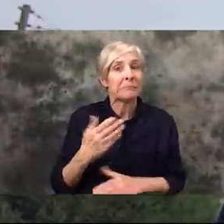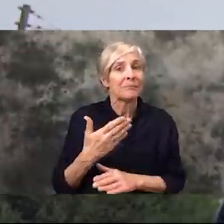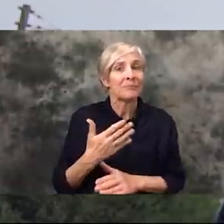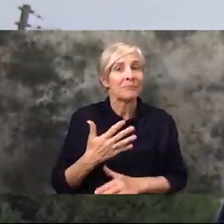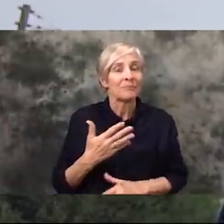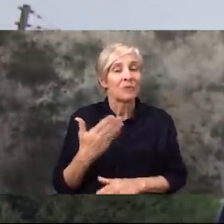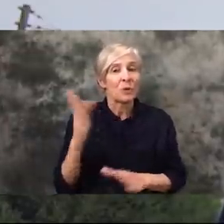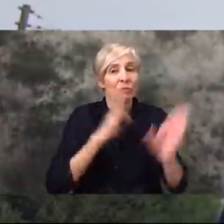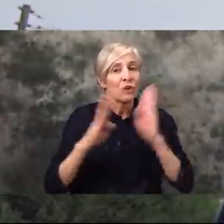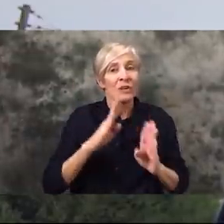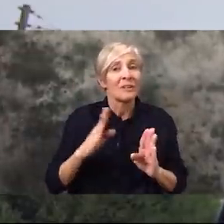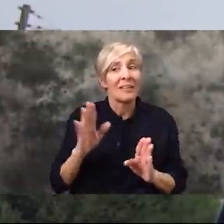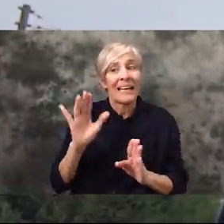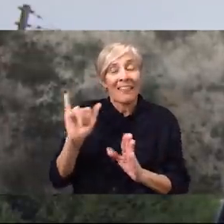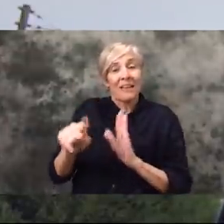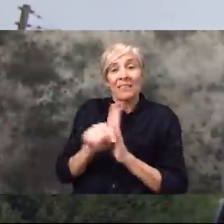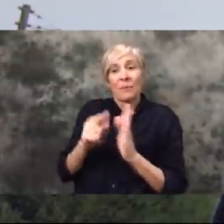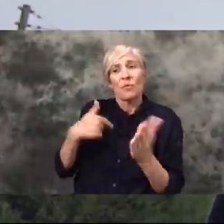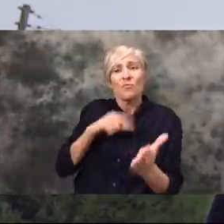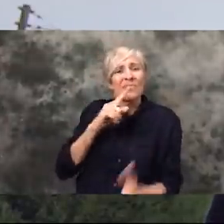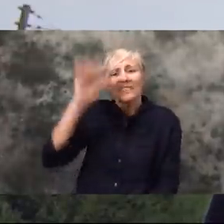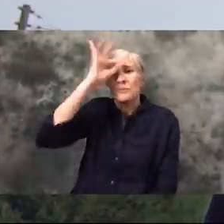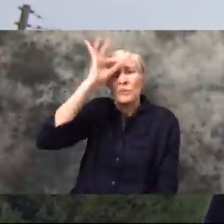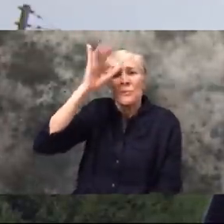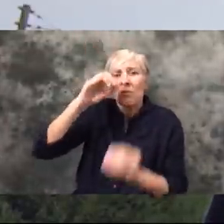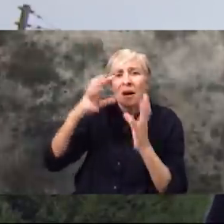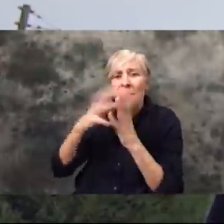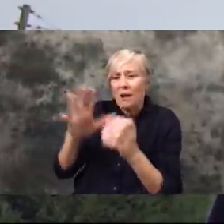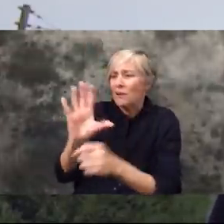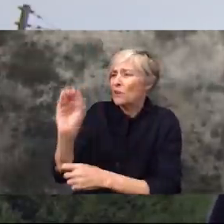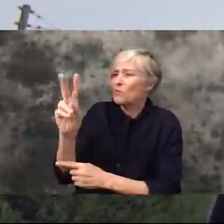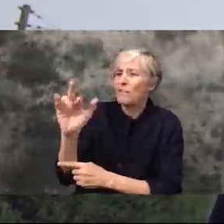bit disturbed. Especially because we don't know much about this virus so